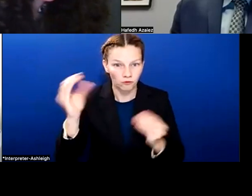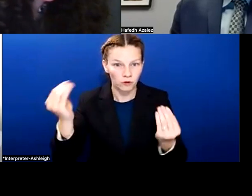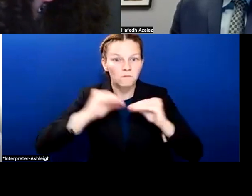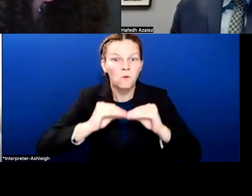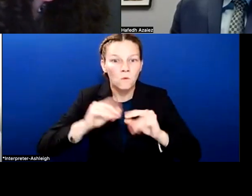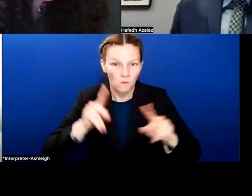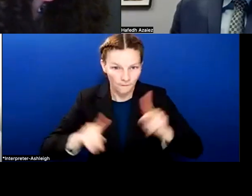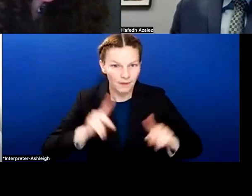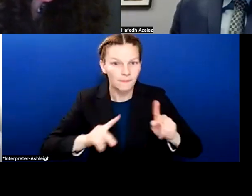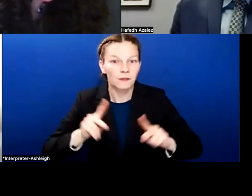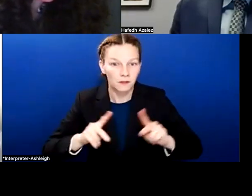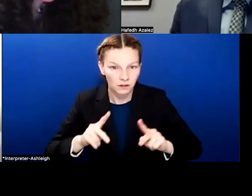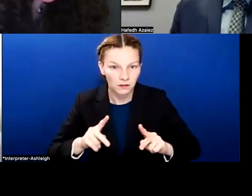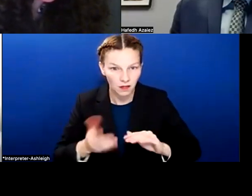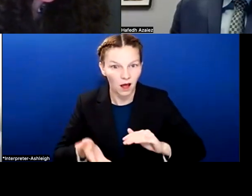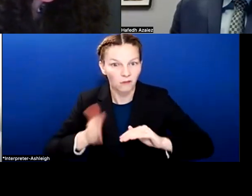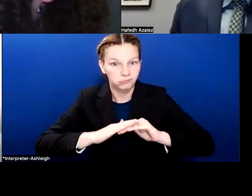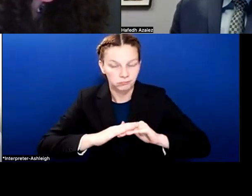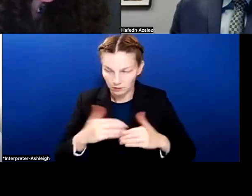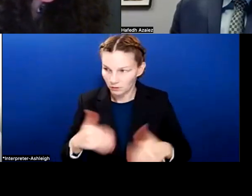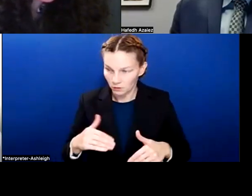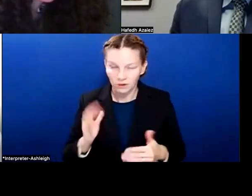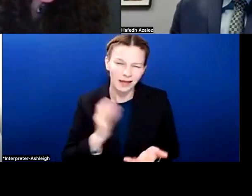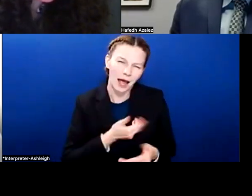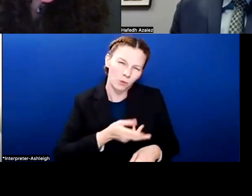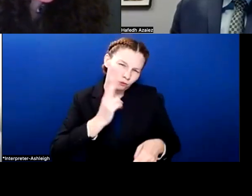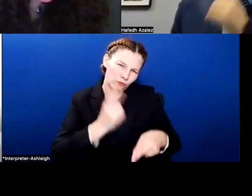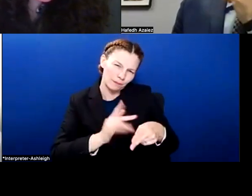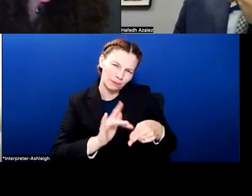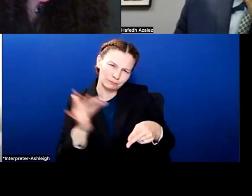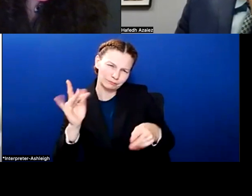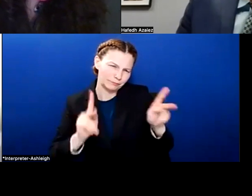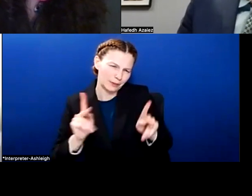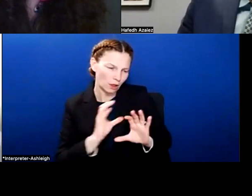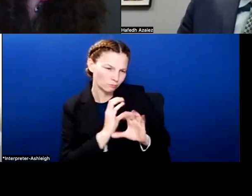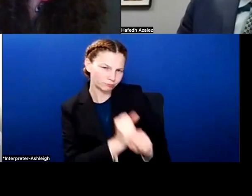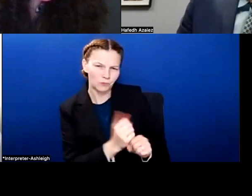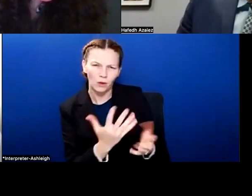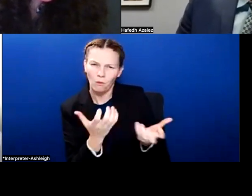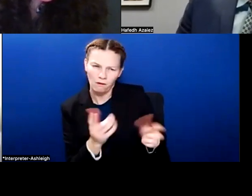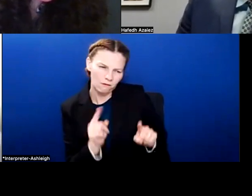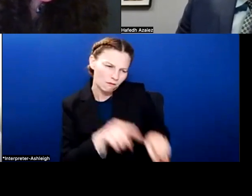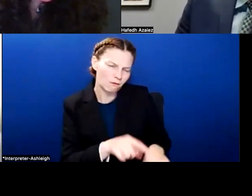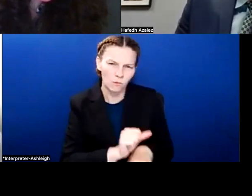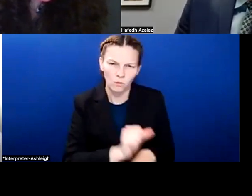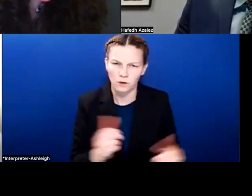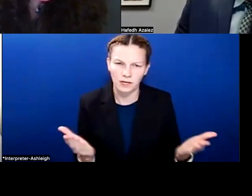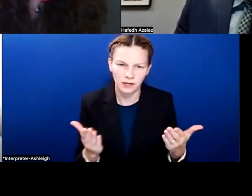as a district speaks for itself, and people do wanna come and work in Round Rock ISD. So I feel confident that with the multiple approaches that we're taking,